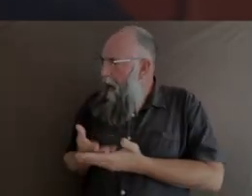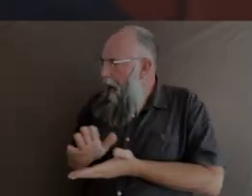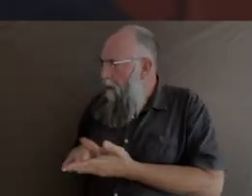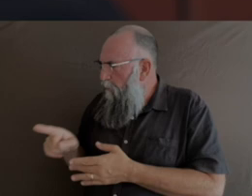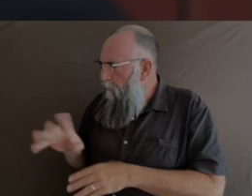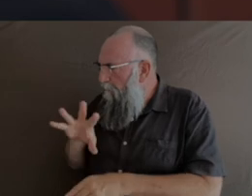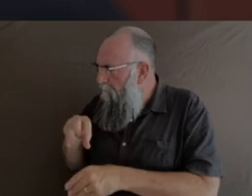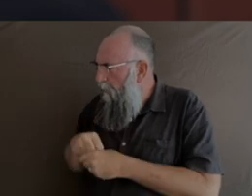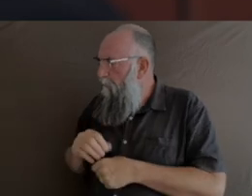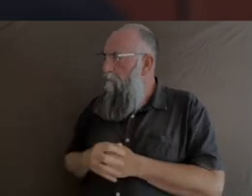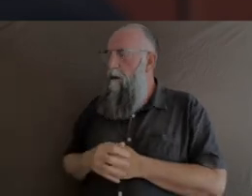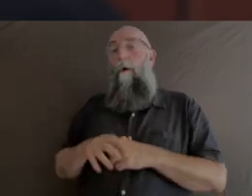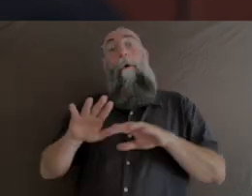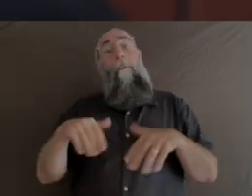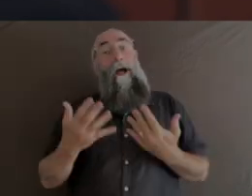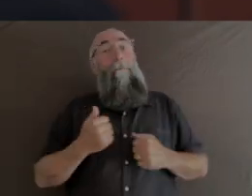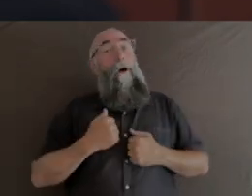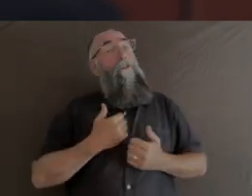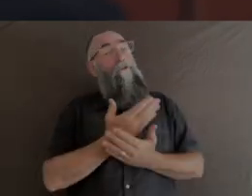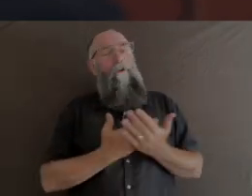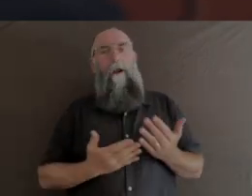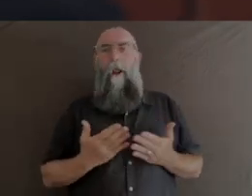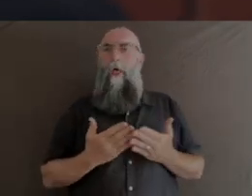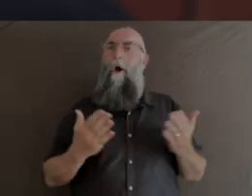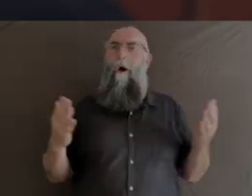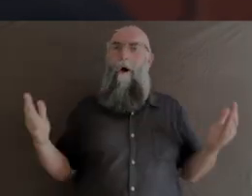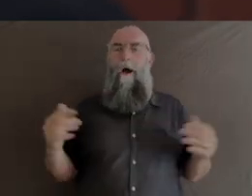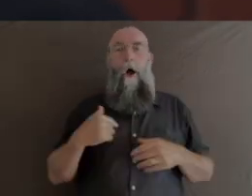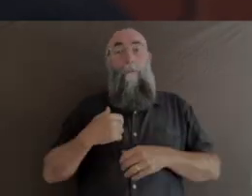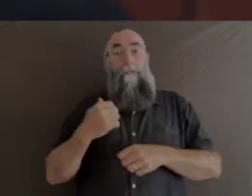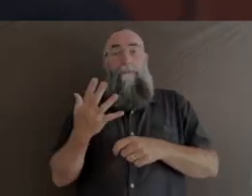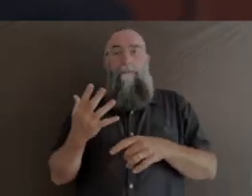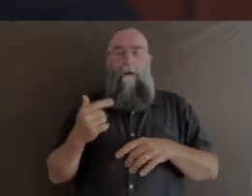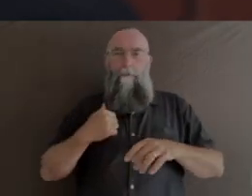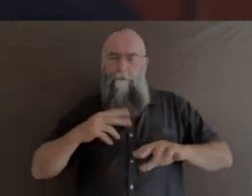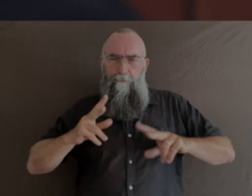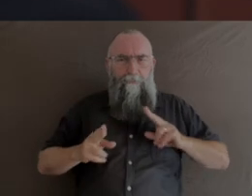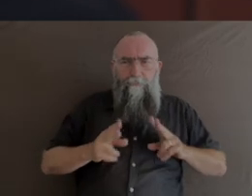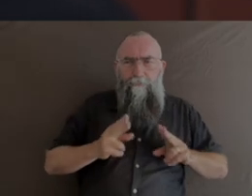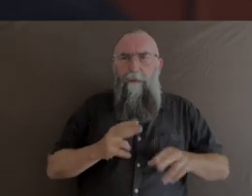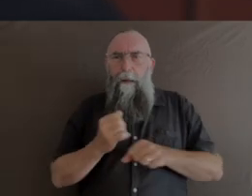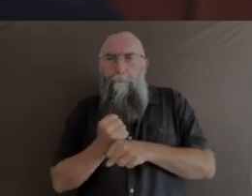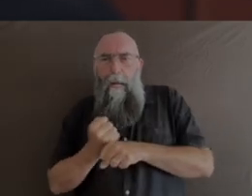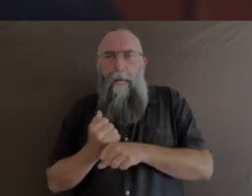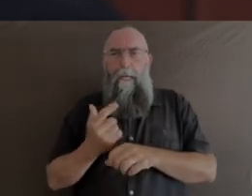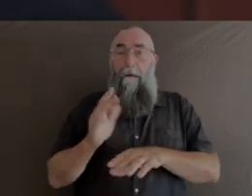but I was making a feature length film called Virtuosi, where my cinematographer and I were travelling